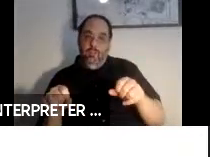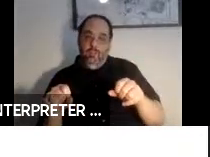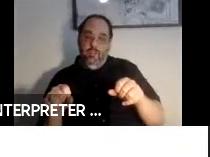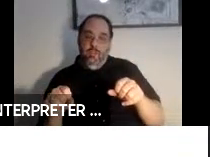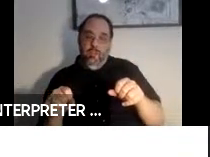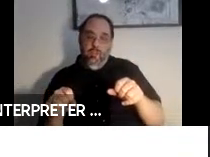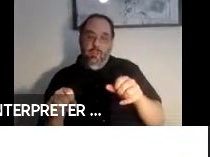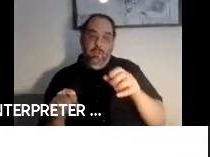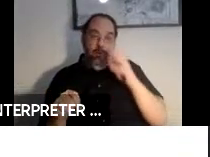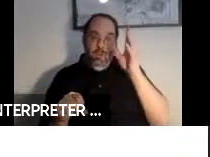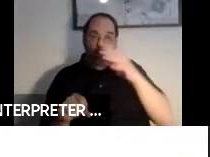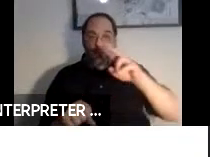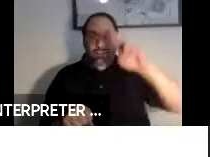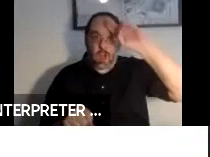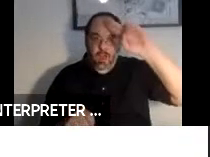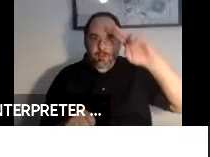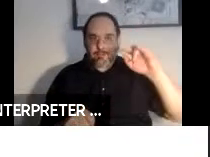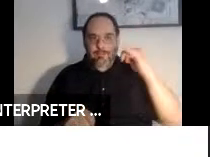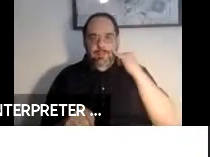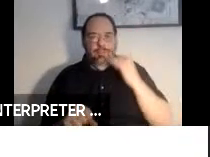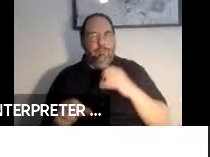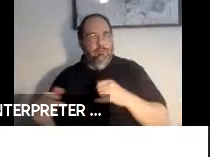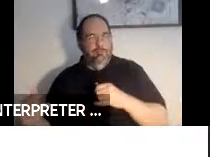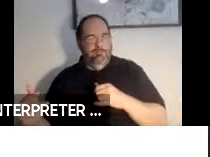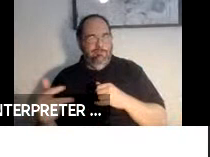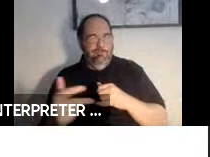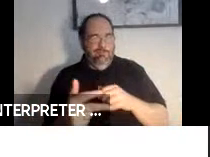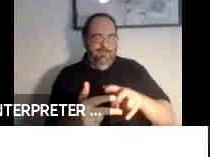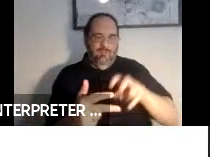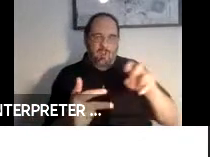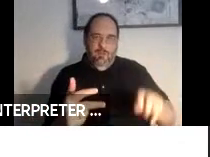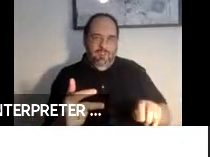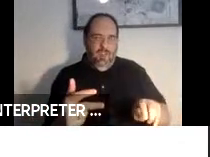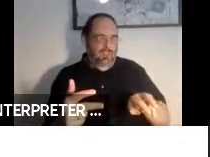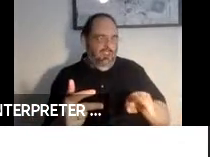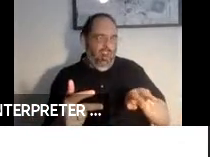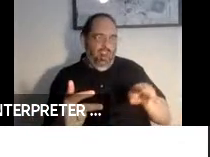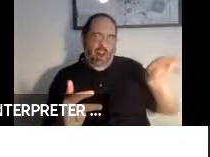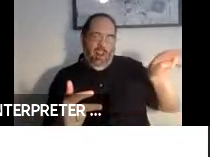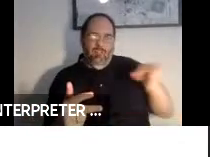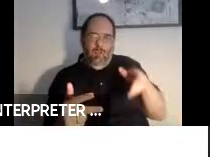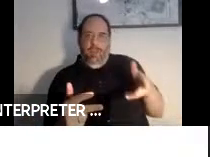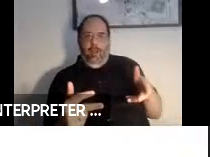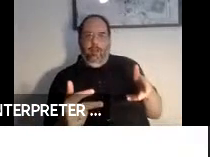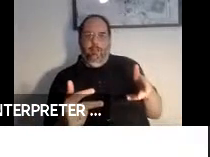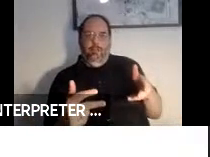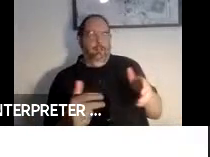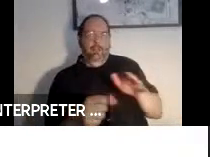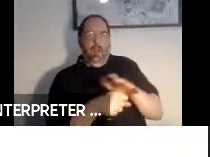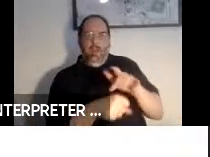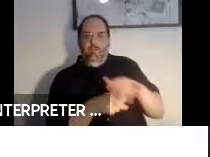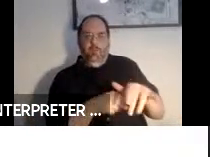foolish if they drop off a person at a staircase that they can't accommodate their needs.